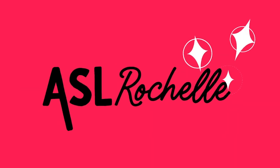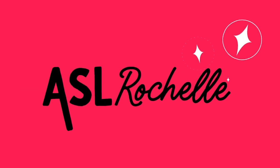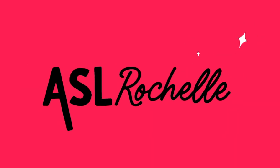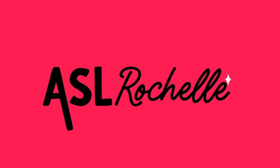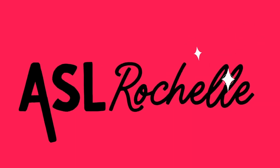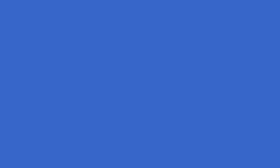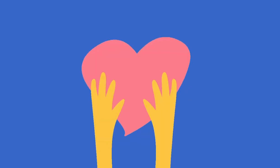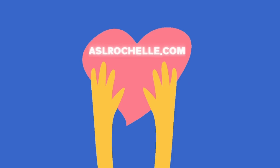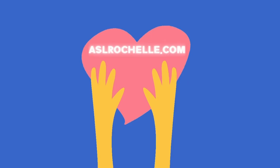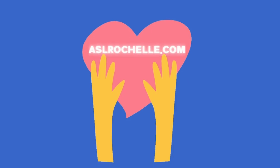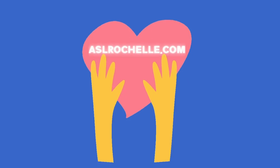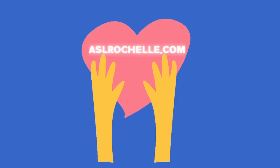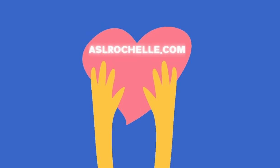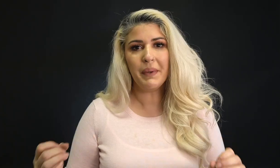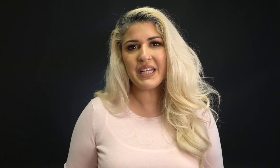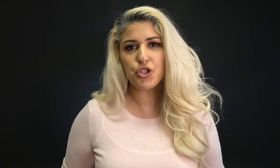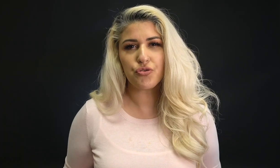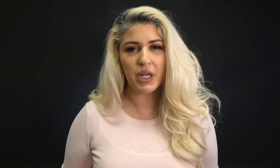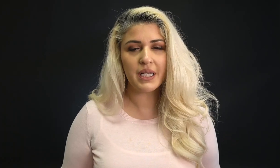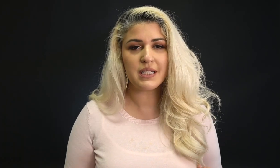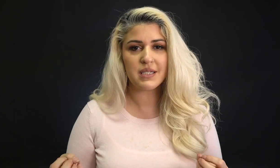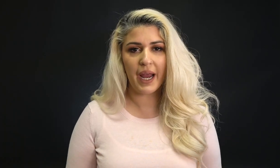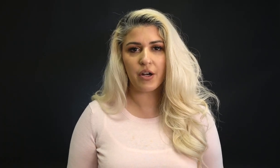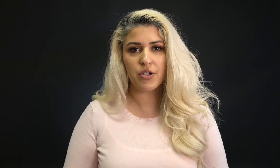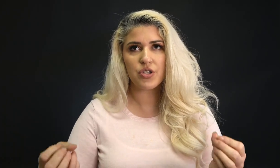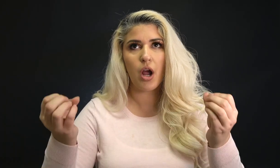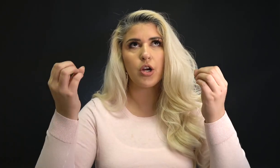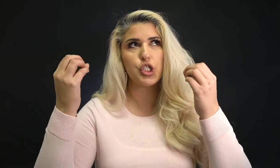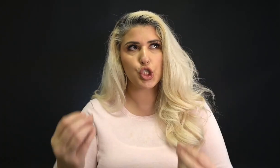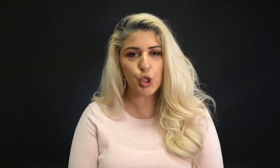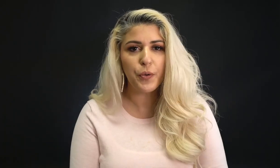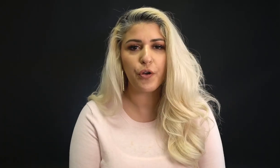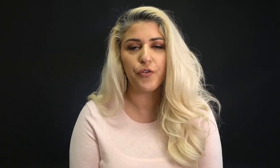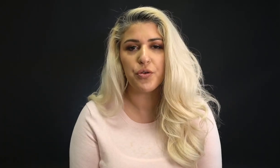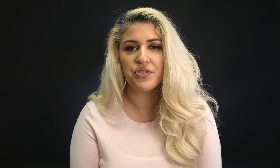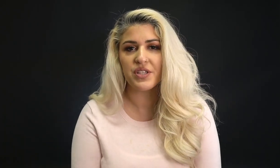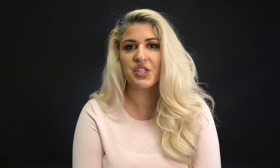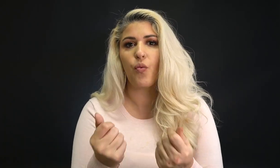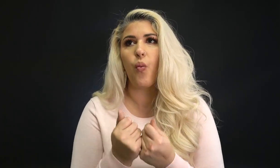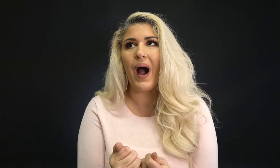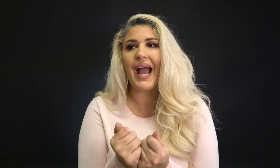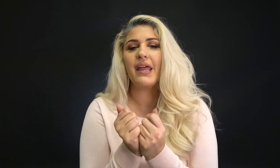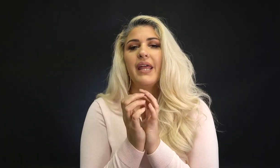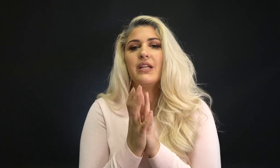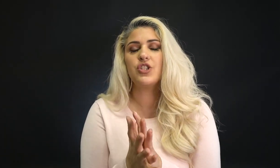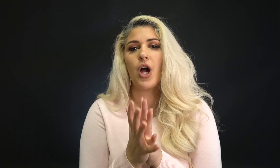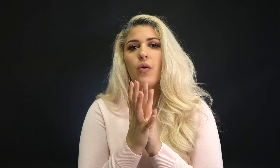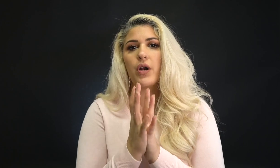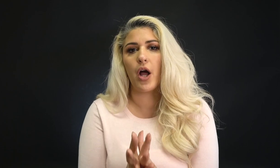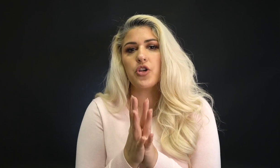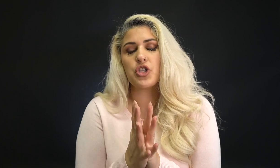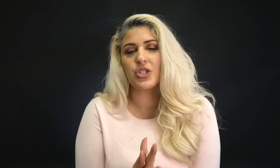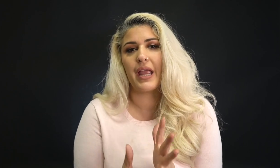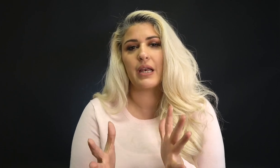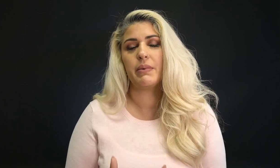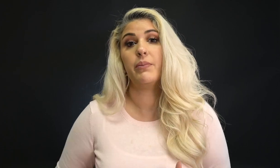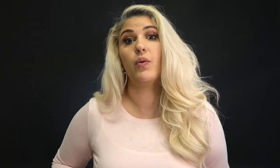(chiming) Many struggling signers are super confused as to why they don't understand people